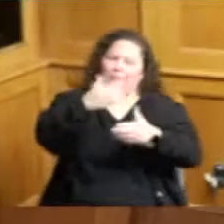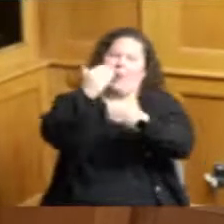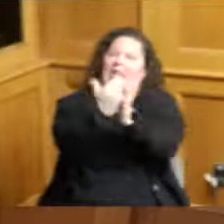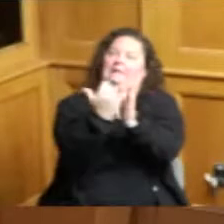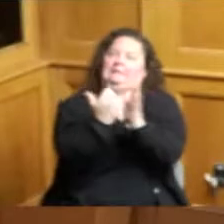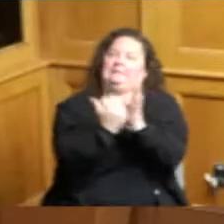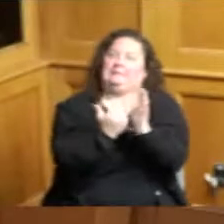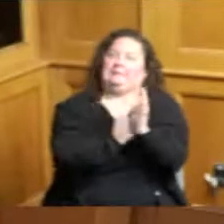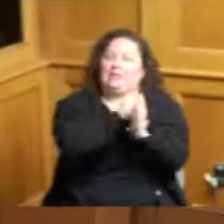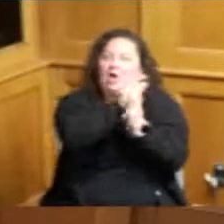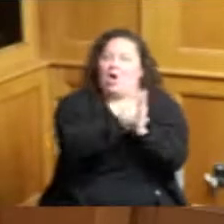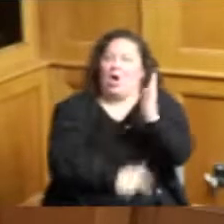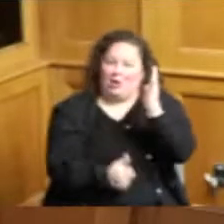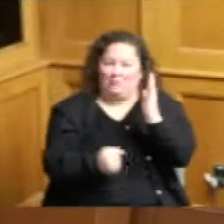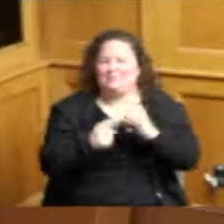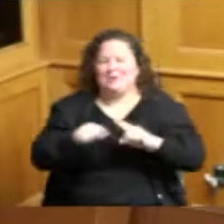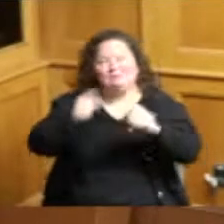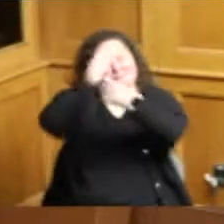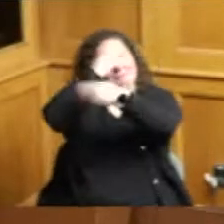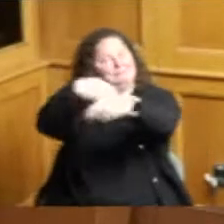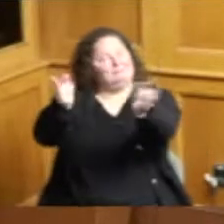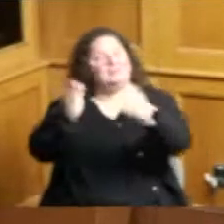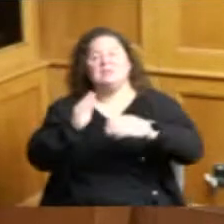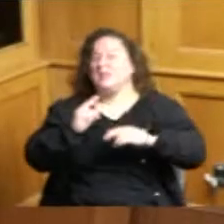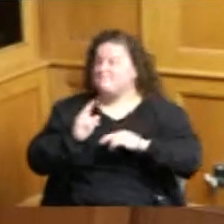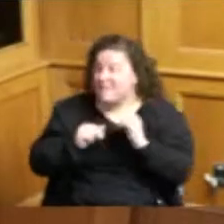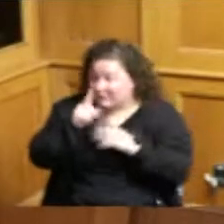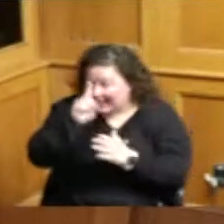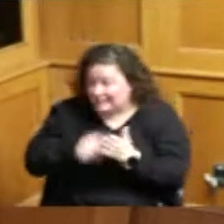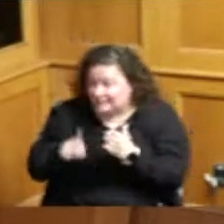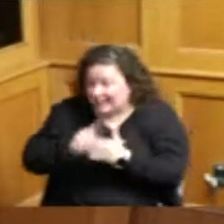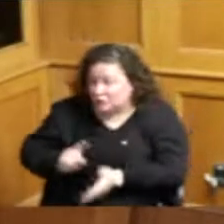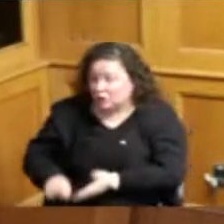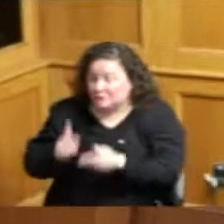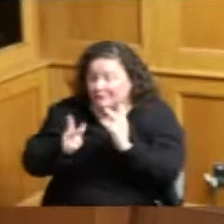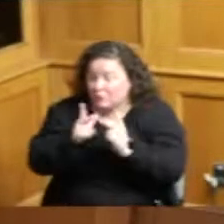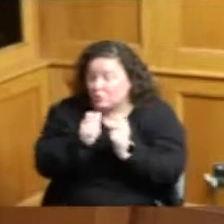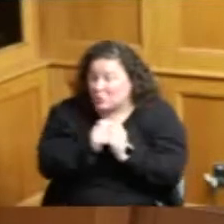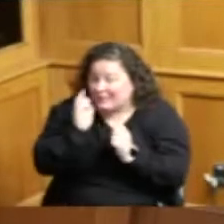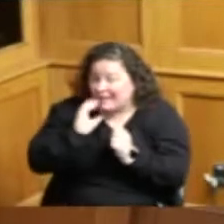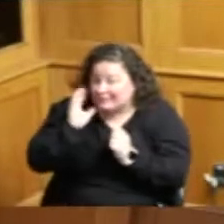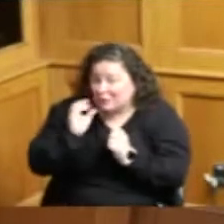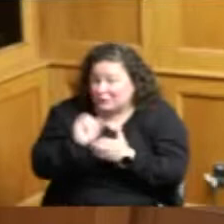to know building our inspectors yeah we have quiet experience yes what did you say we need